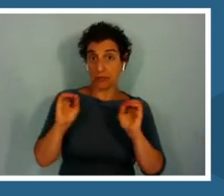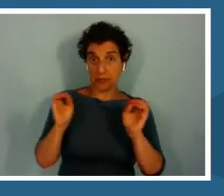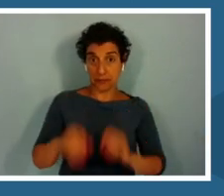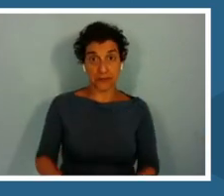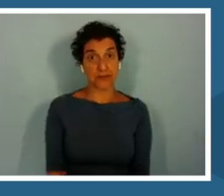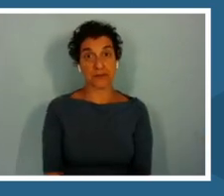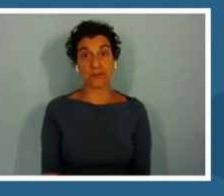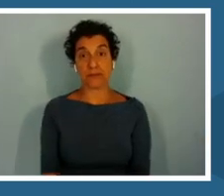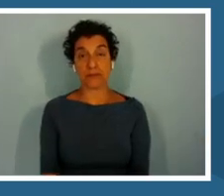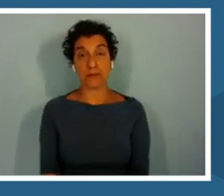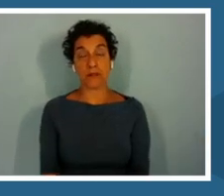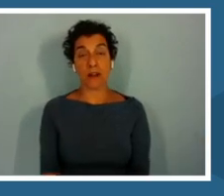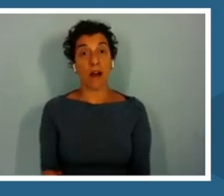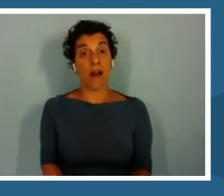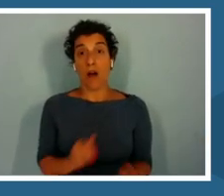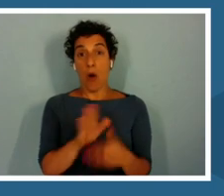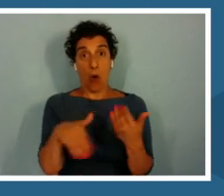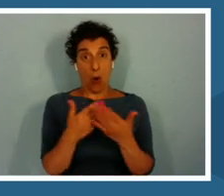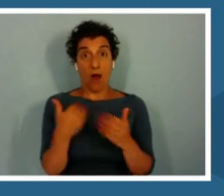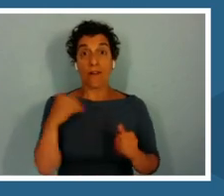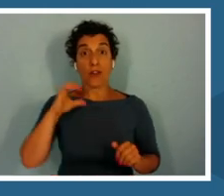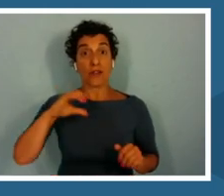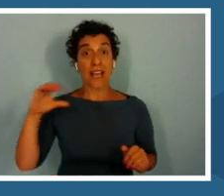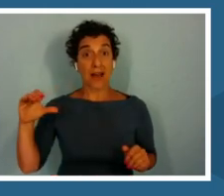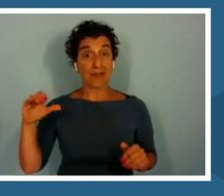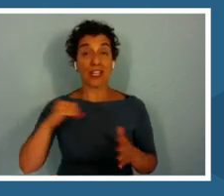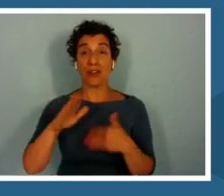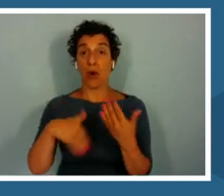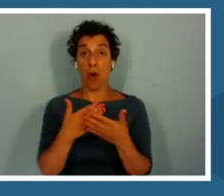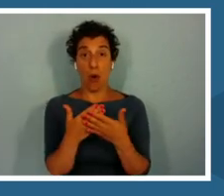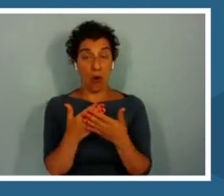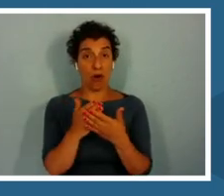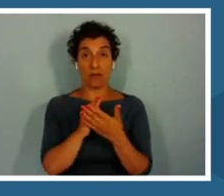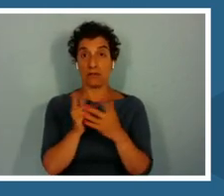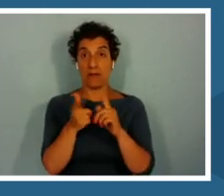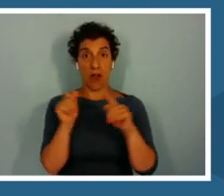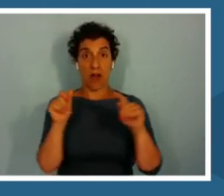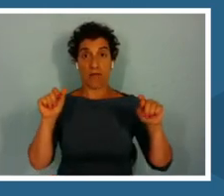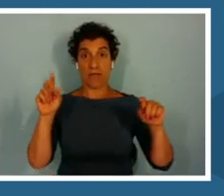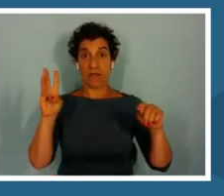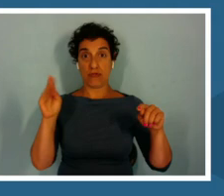All of them have closed captions. They are all based out of the web browsers.